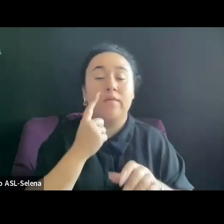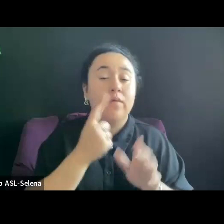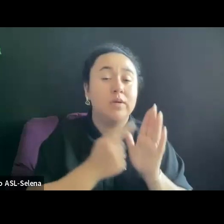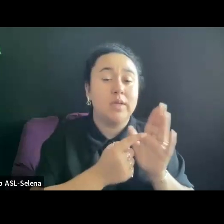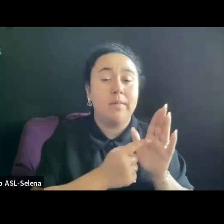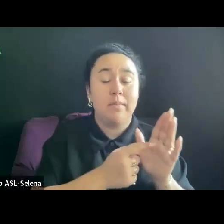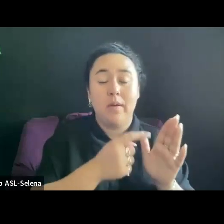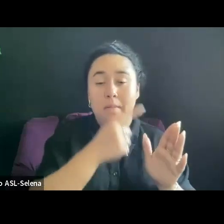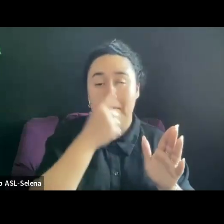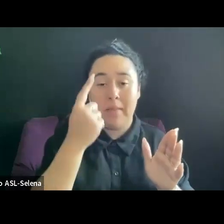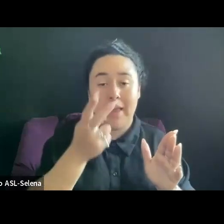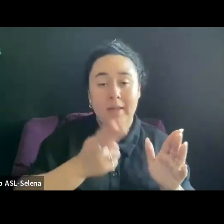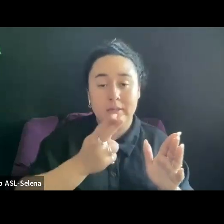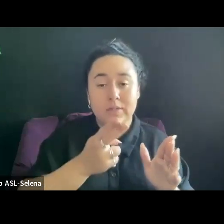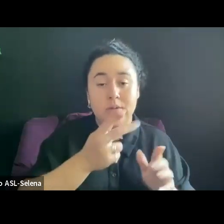HOLIDAYS LIKE VETERANS DAY.